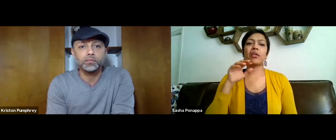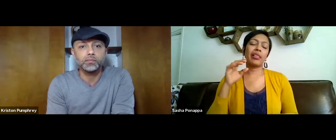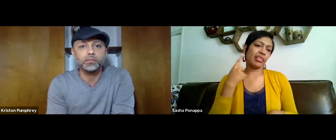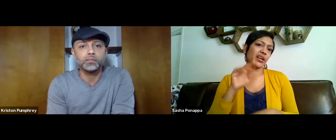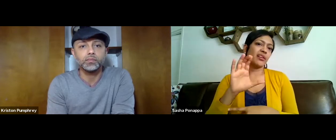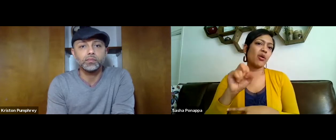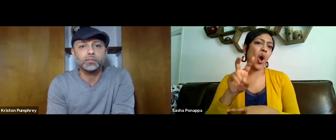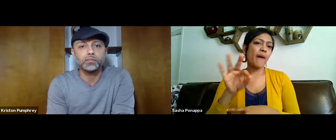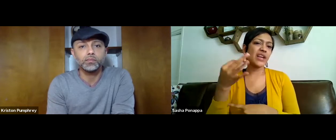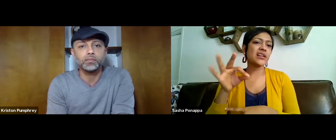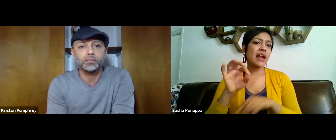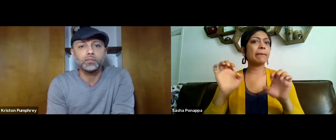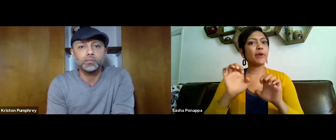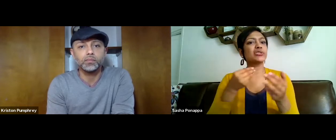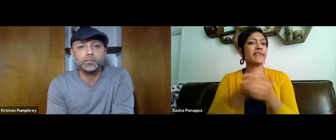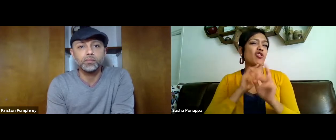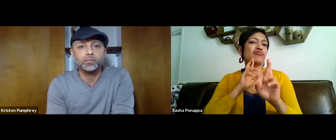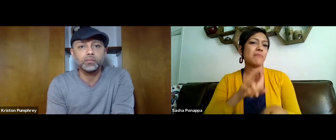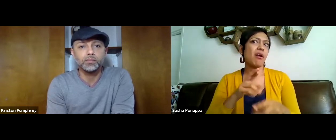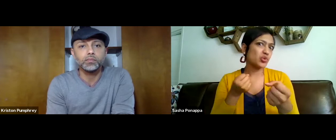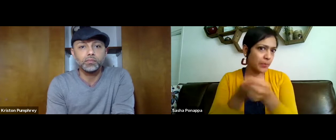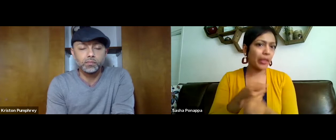we decided to specifically create the micro grant